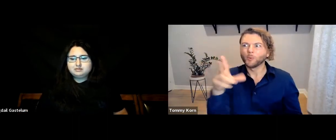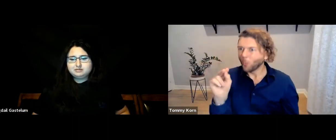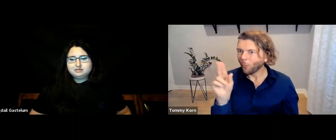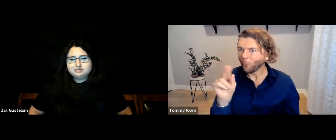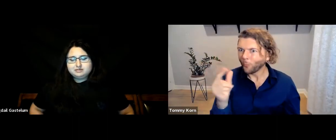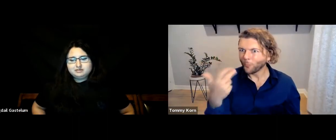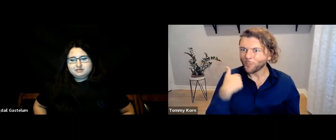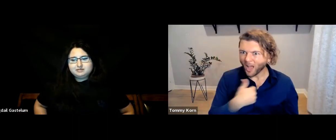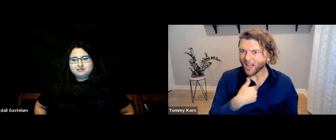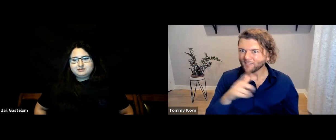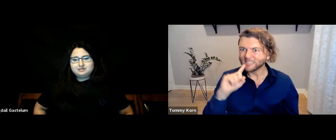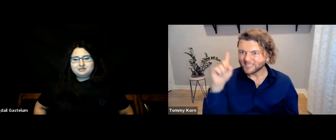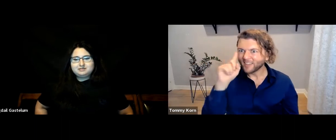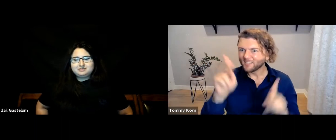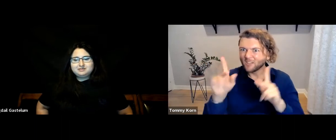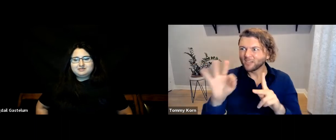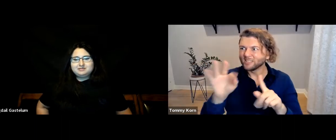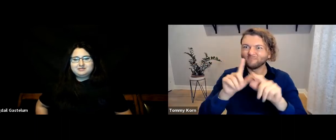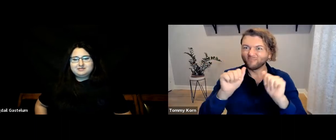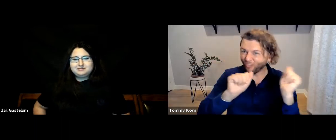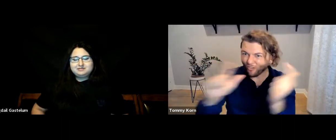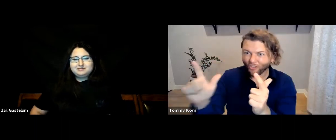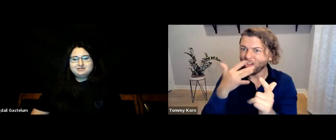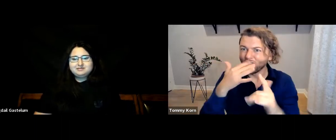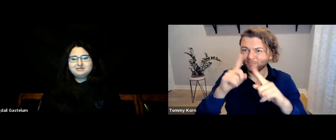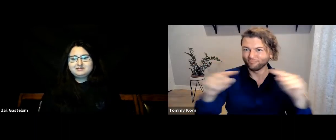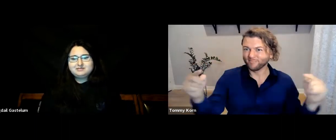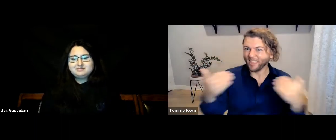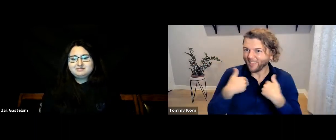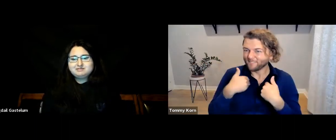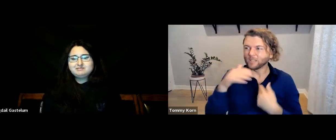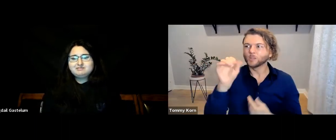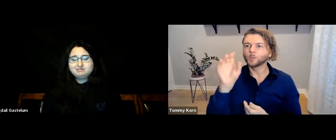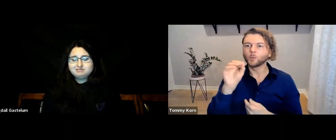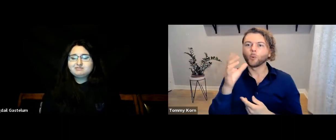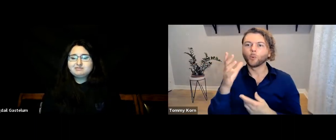and that’s not how it is; Deaf people are diverse,